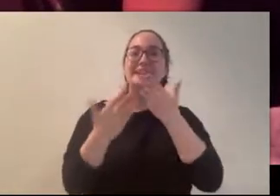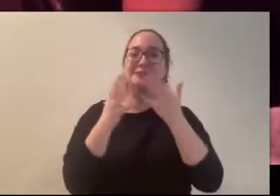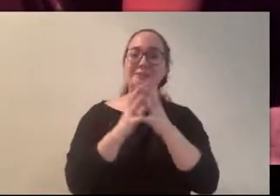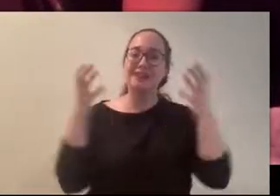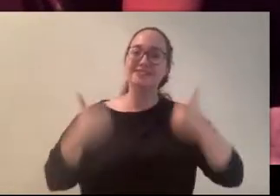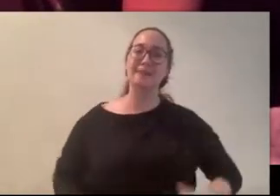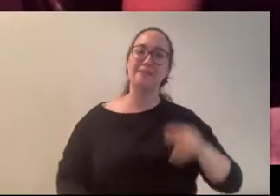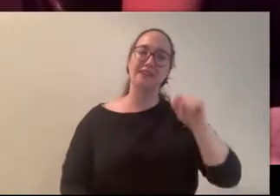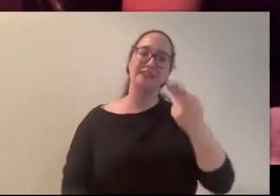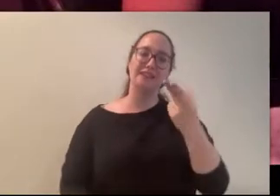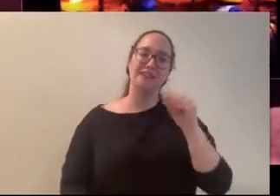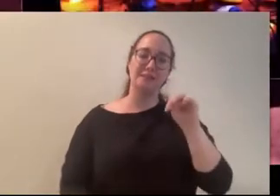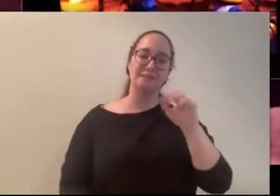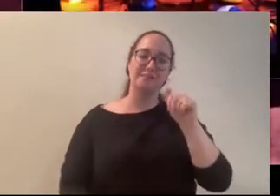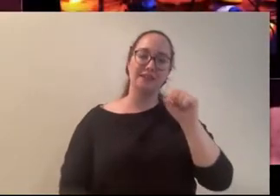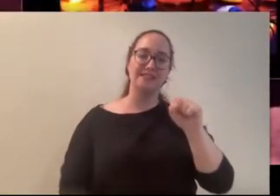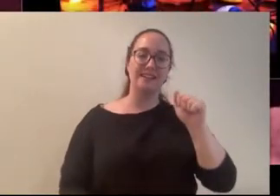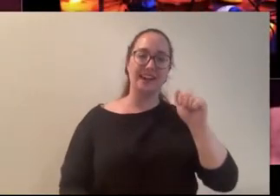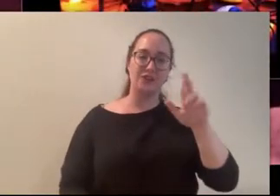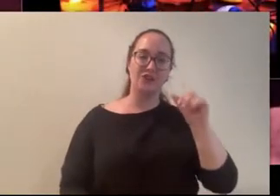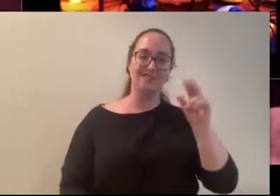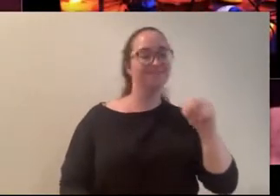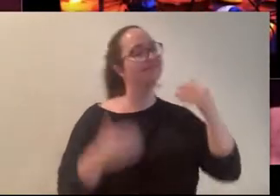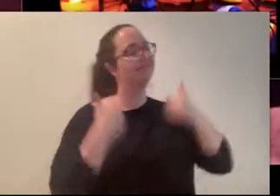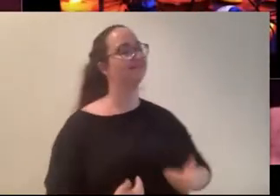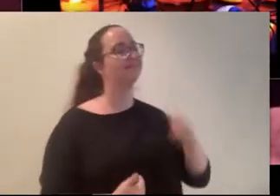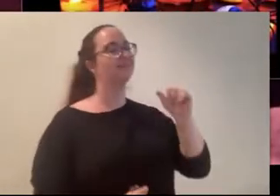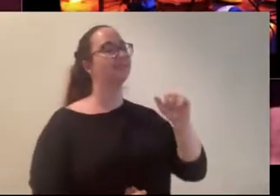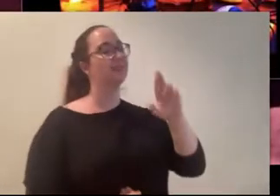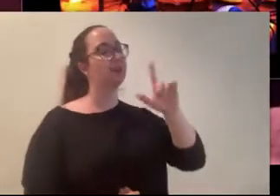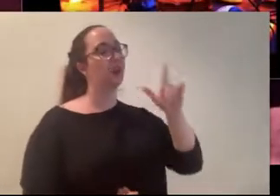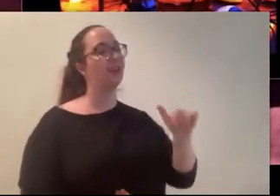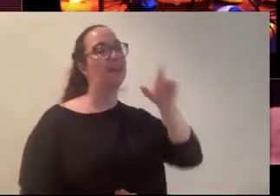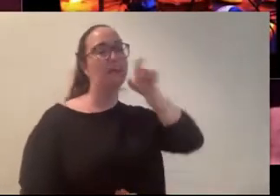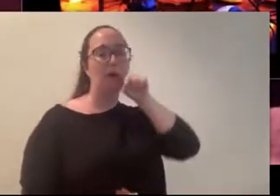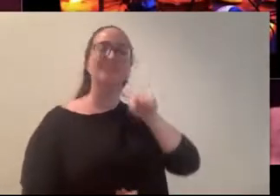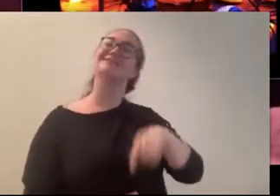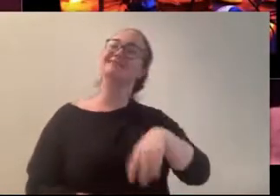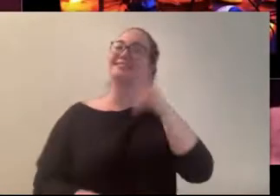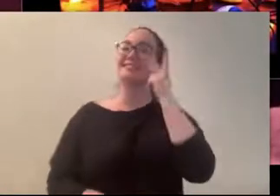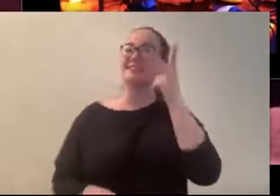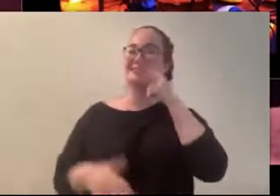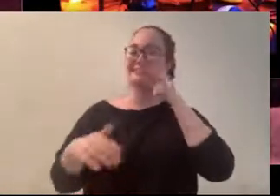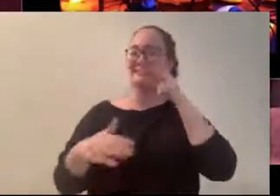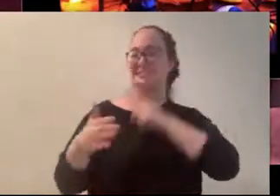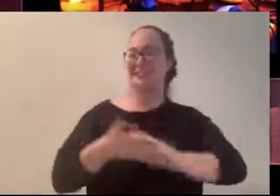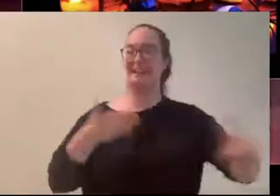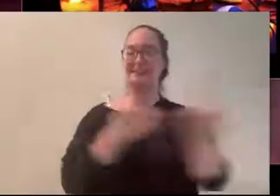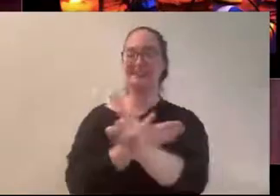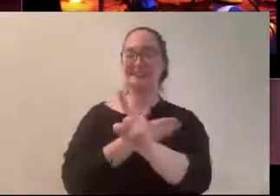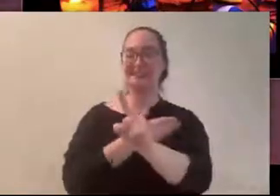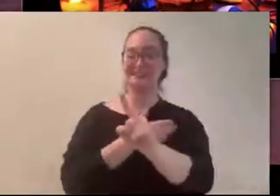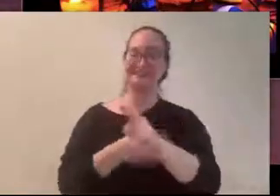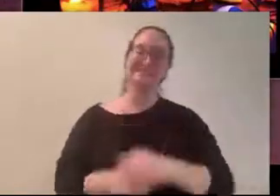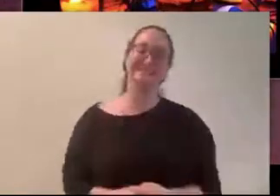see you next time on Spirits and Ghost Stories. Bye everybody. (Carly) See ya!